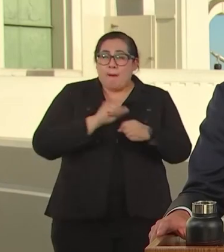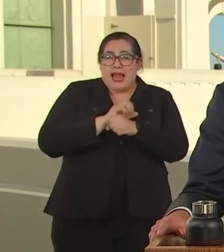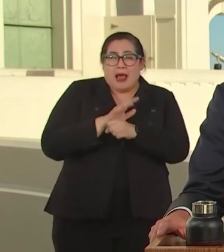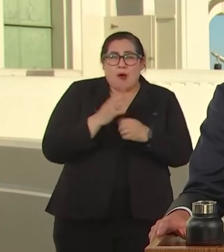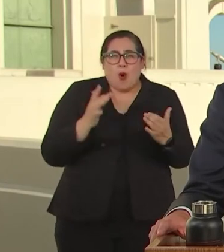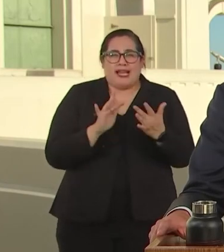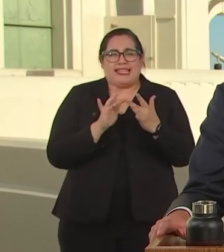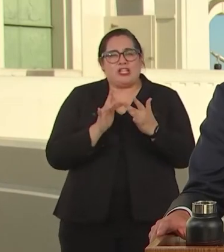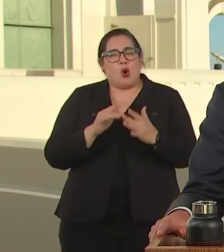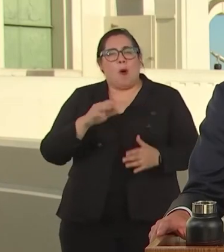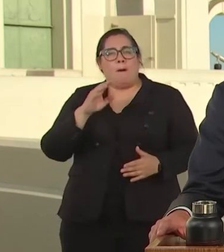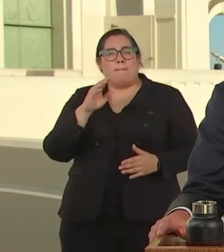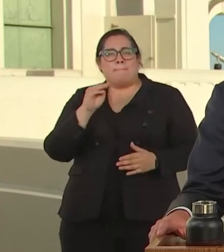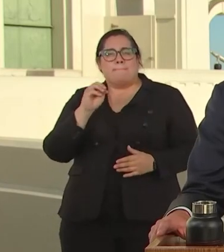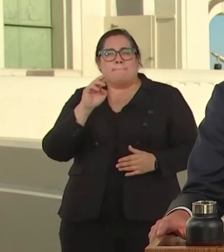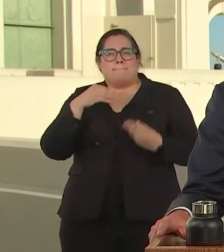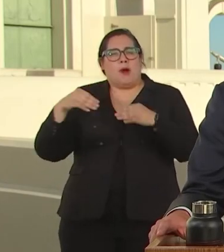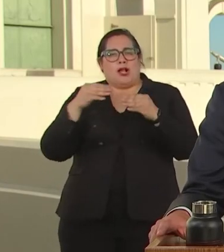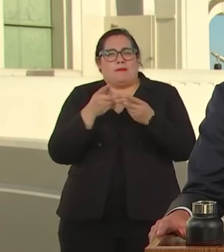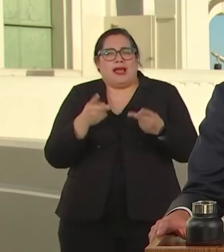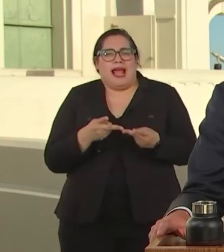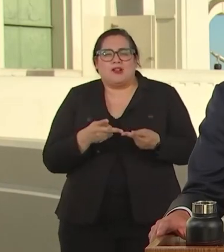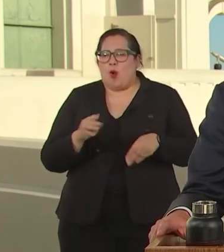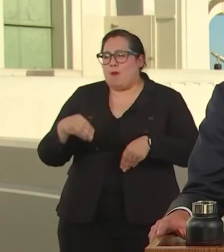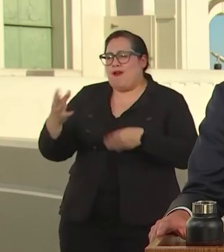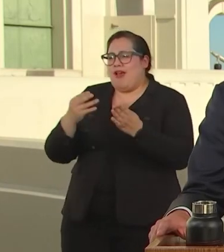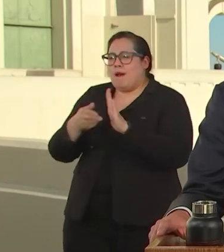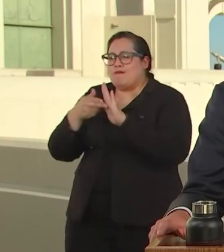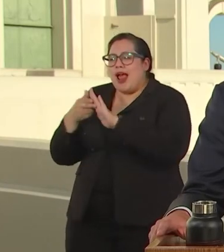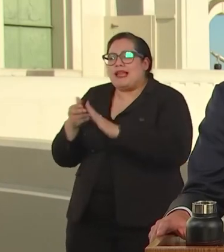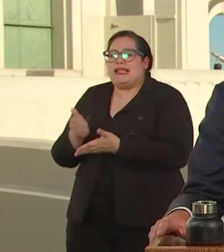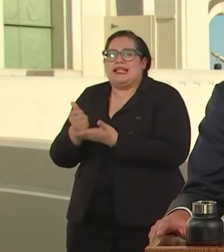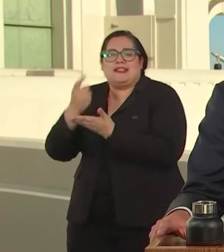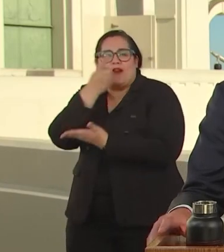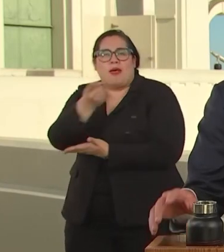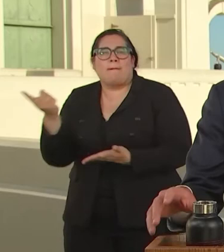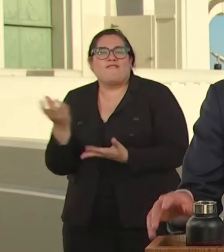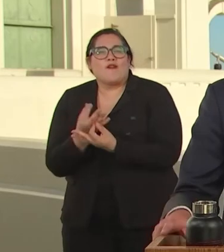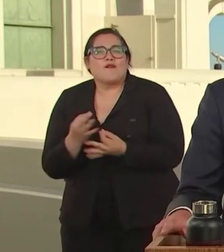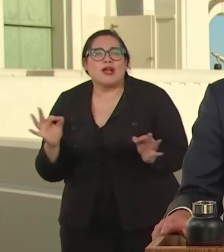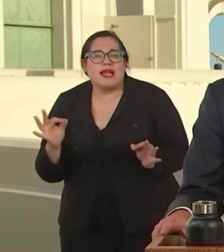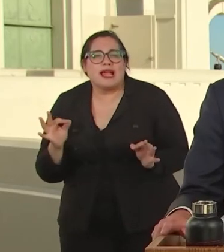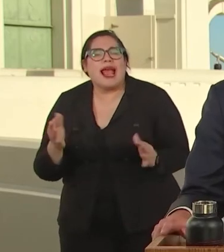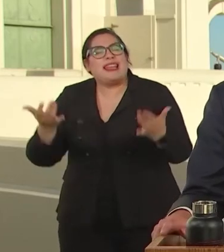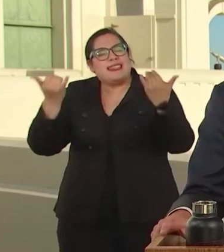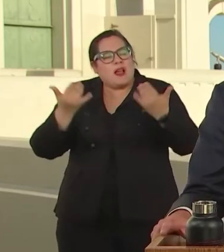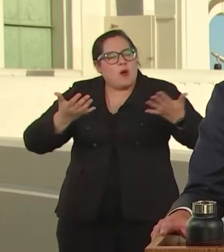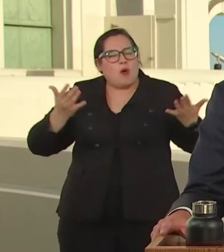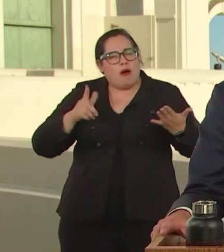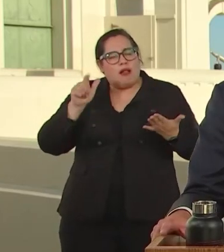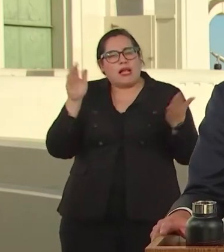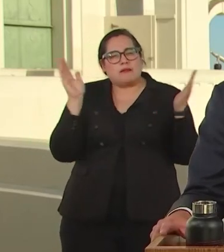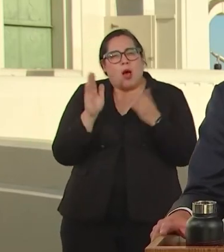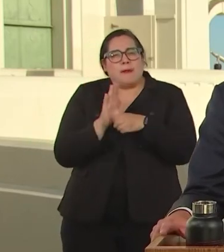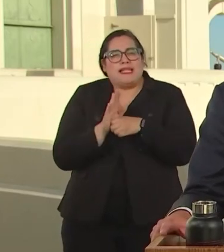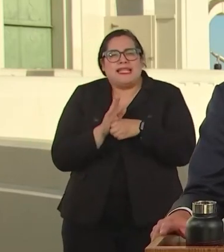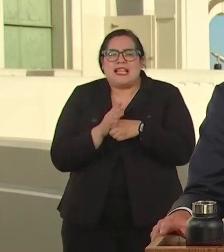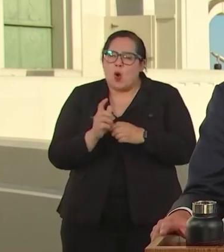WEBSITE ASSISTANCE, BRANDING AND MARKETING BRANDING FOR FREE AND LET'S GET L.A. BUSINESSES THE CASH THEY NEED TO OPEN UP AND THRIVE.